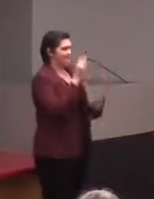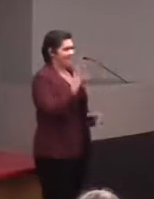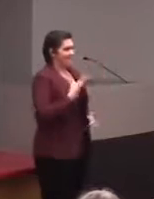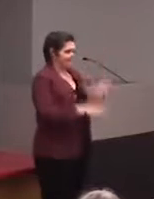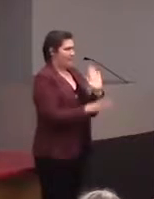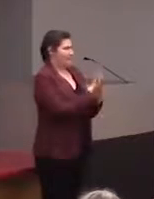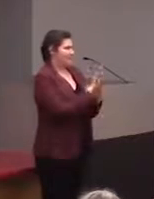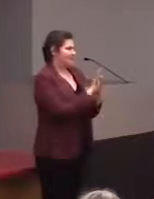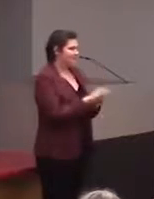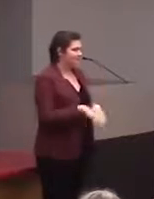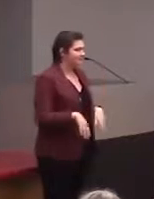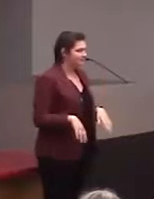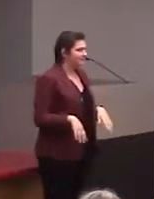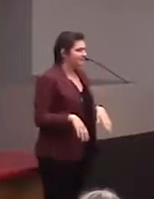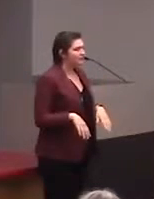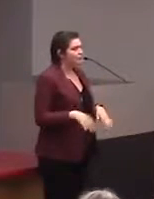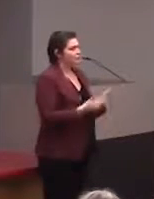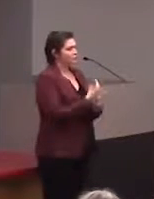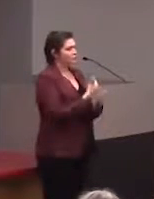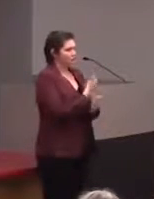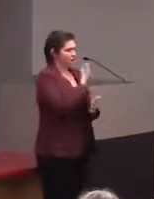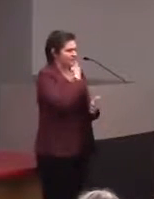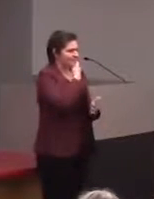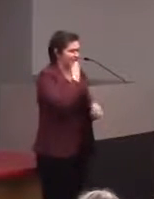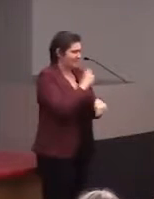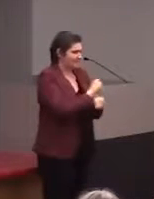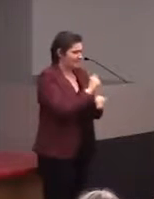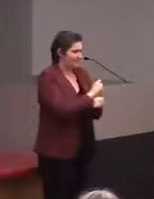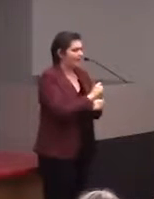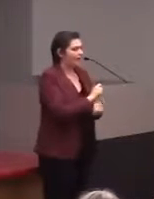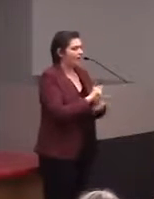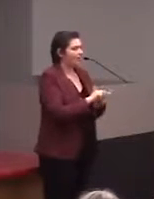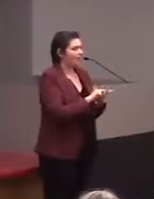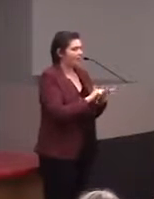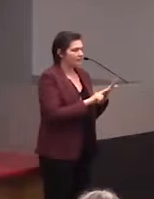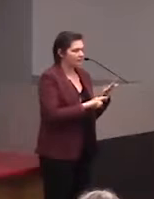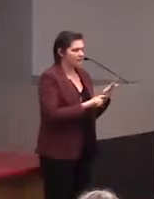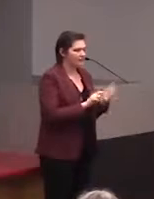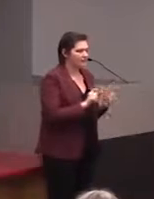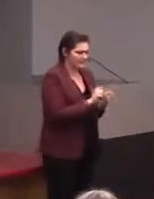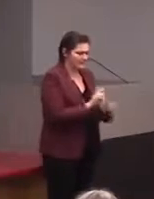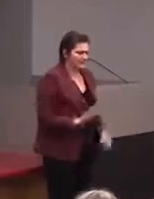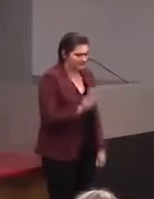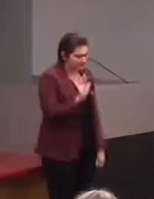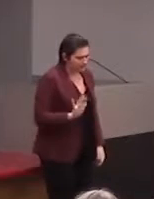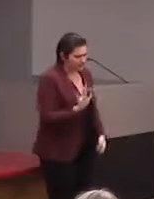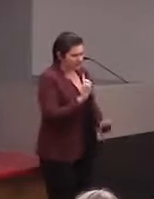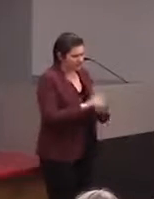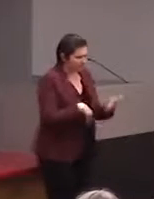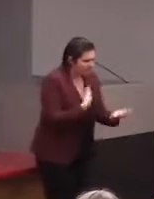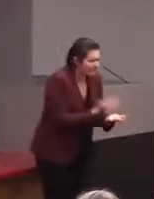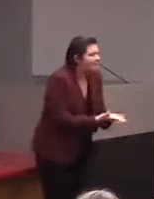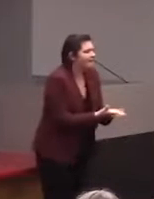And in the newer stuff that we've done, instead of making it so you have to keep swiping until you get to the place that you want,